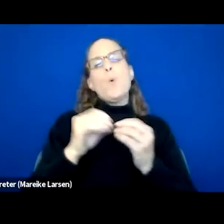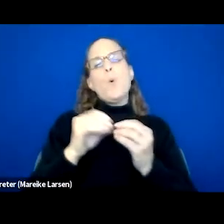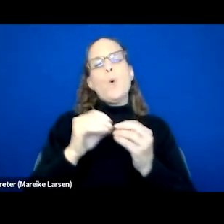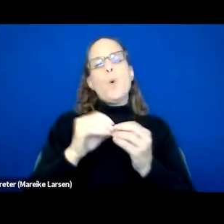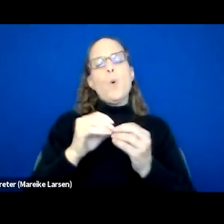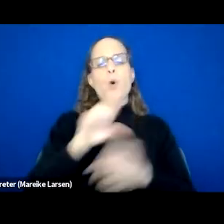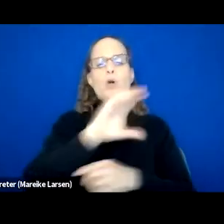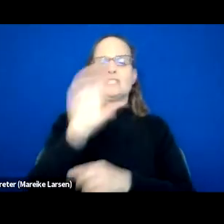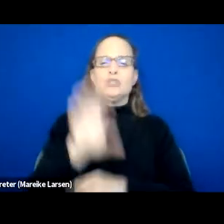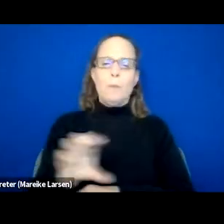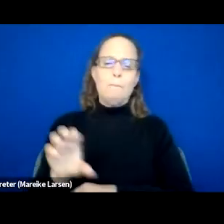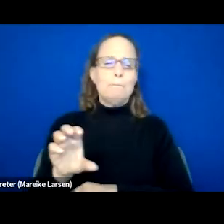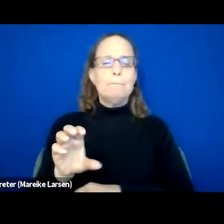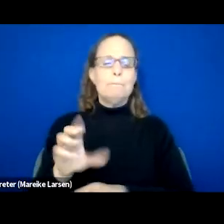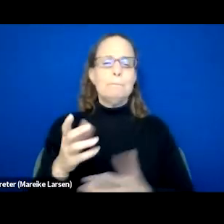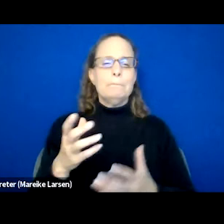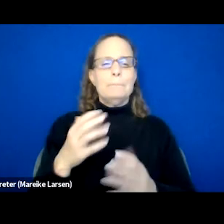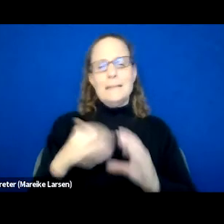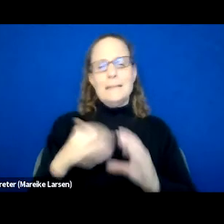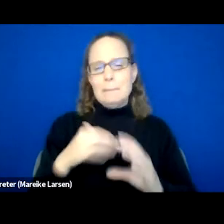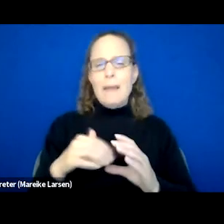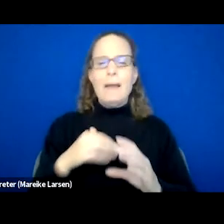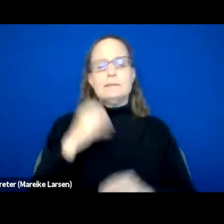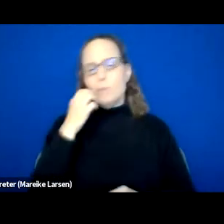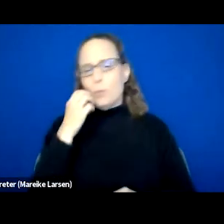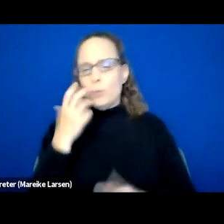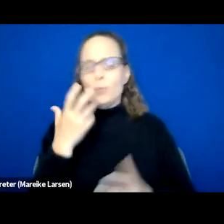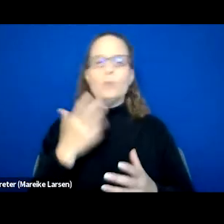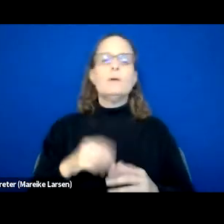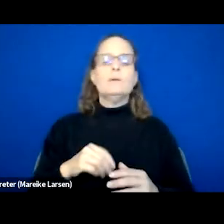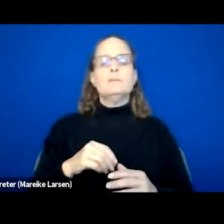Zoom, emails, via phone, stuff like that.